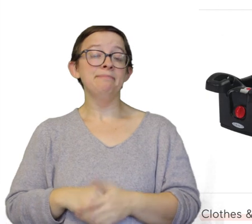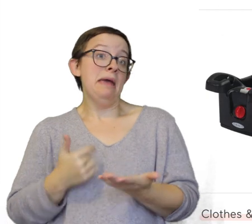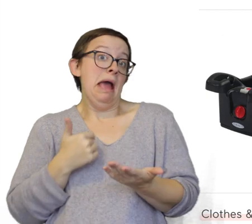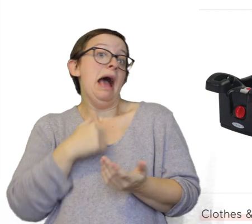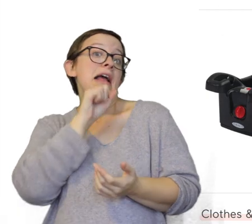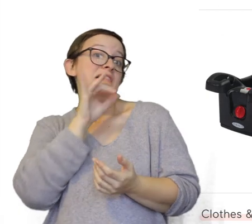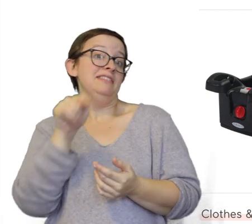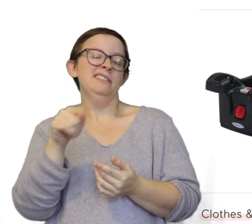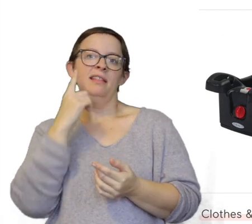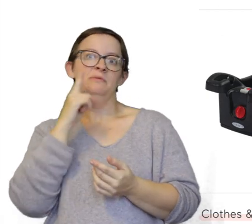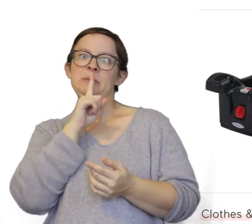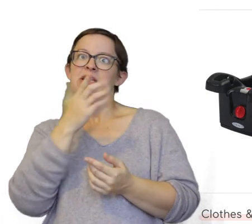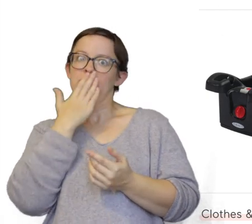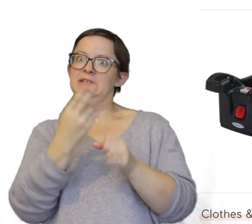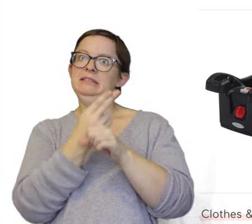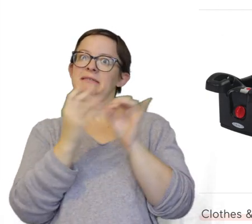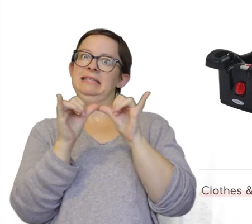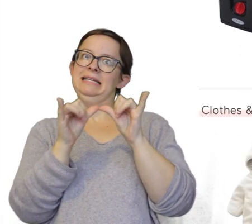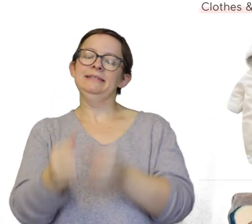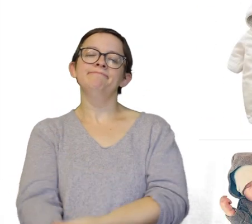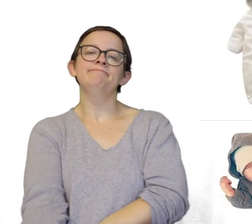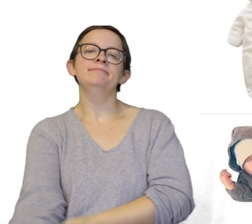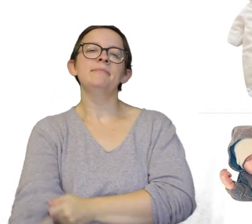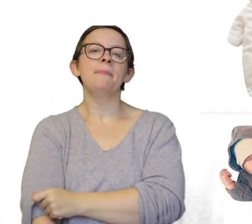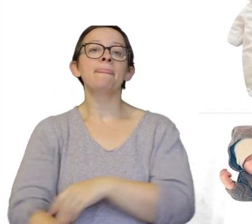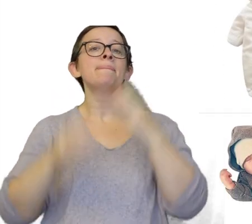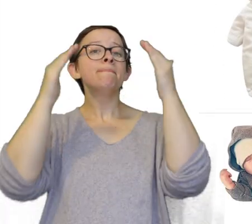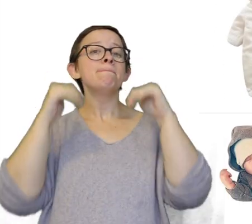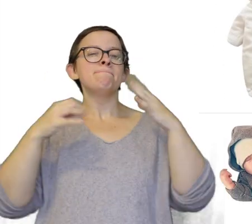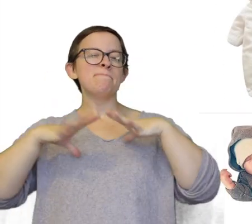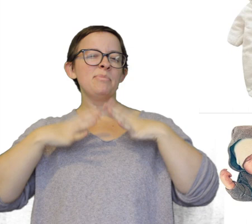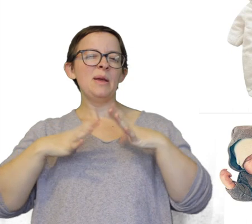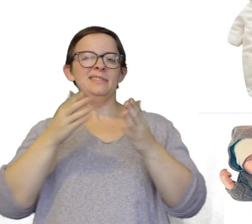So I loved this one. It's a really good size too. Next is gonna be clothes and accessories.